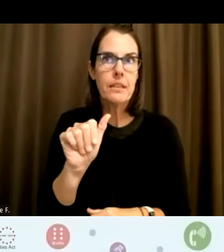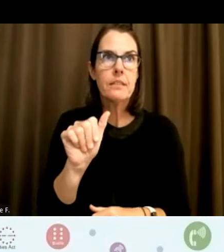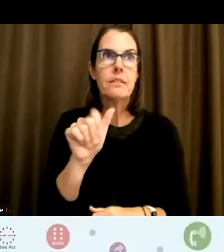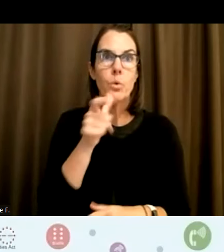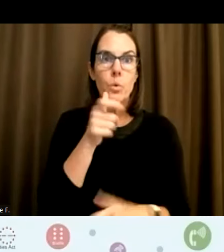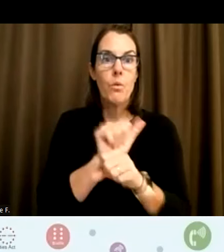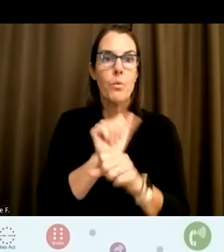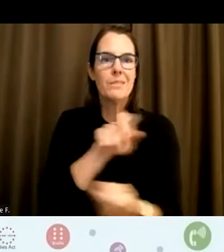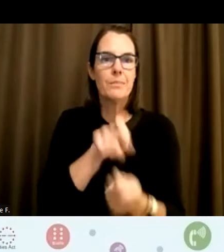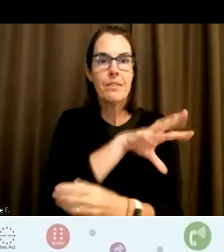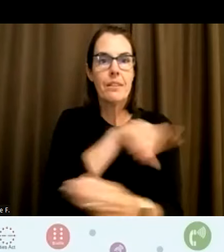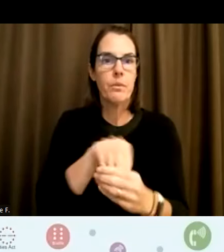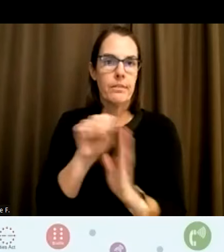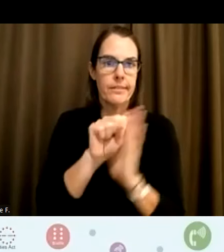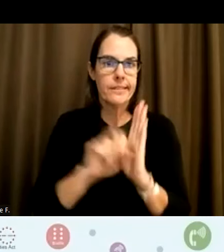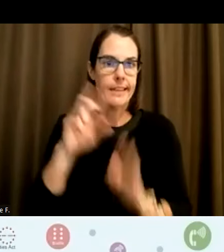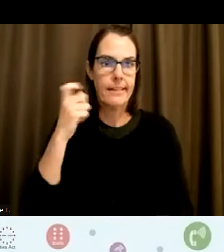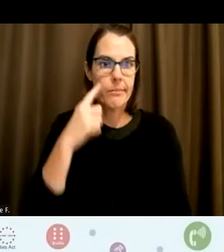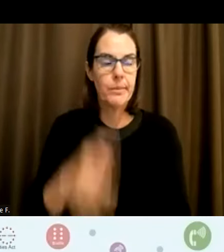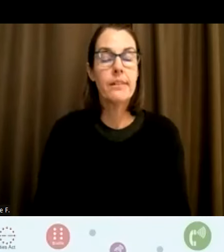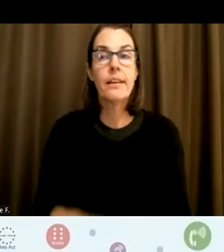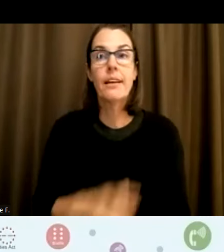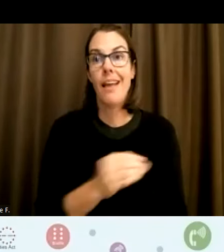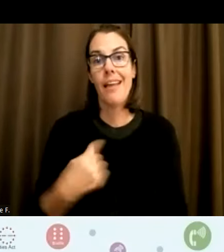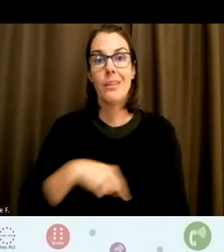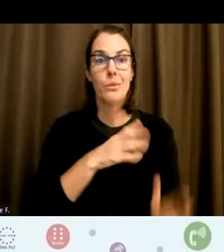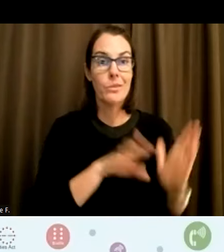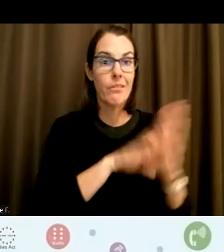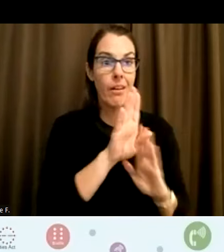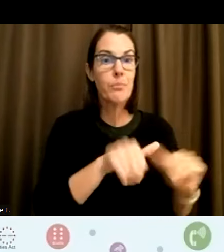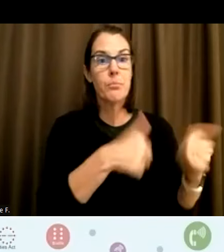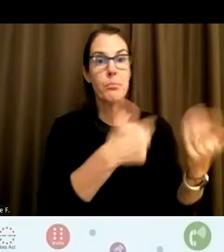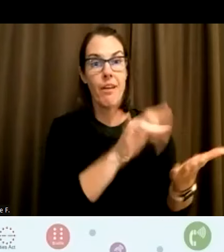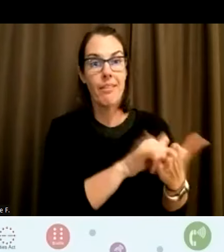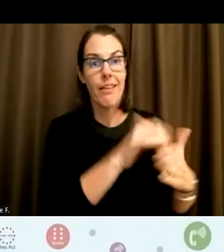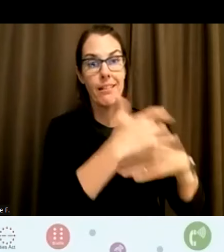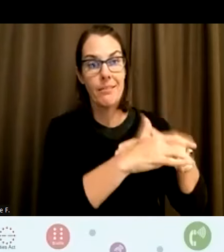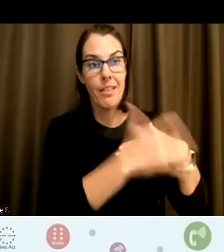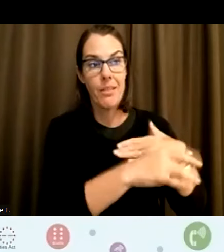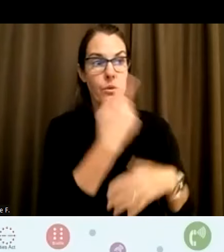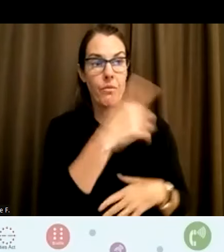of that to to really make that available for are are are those that